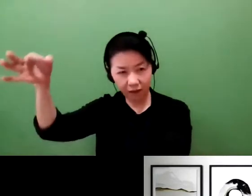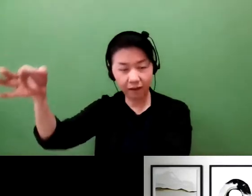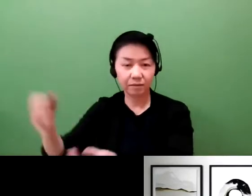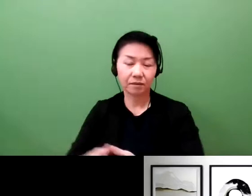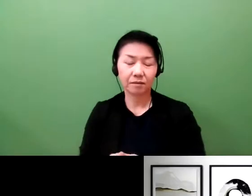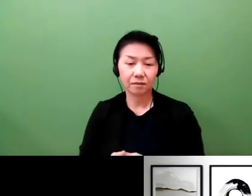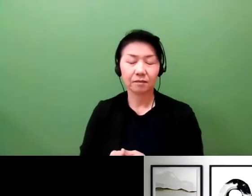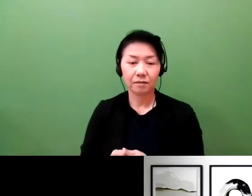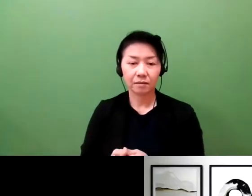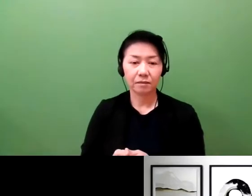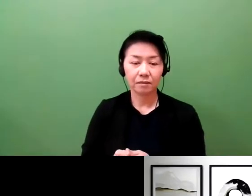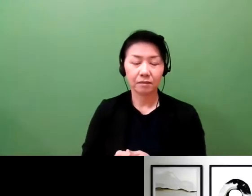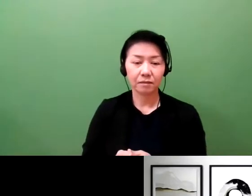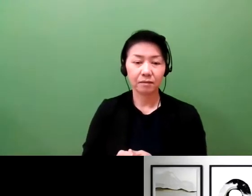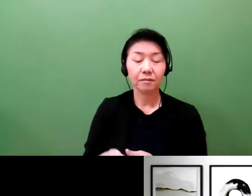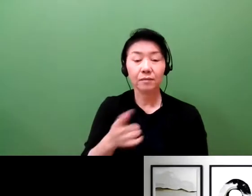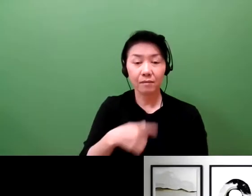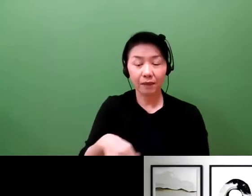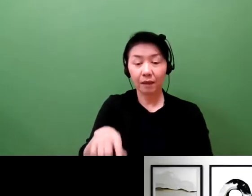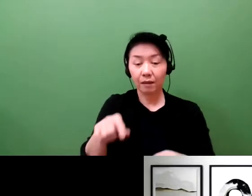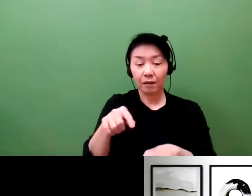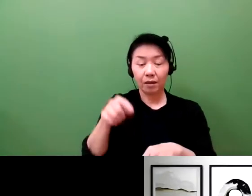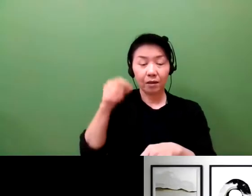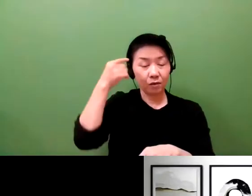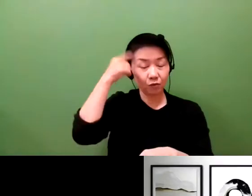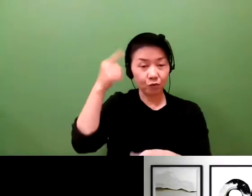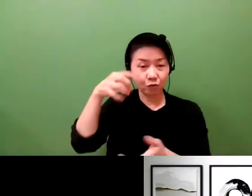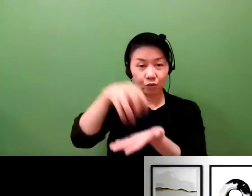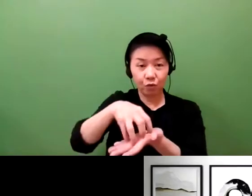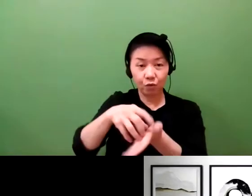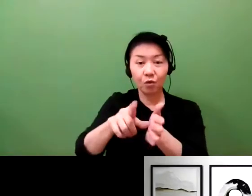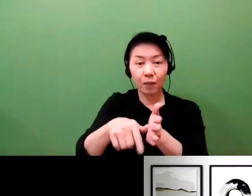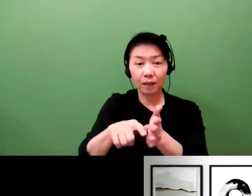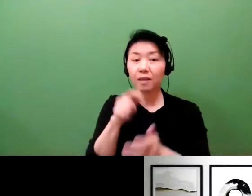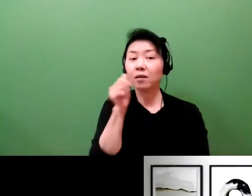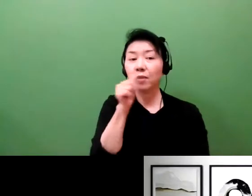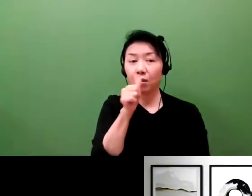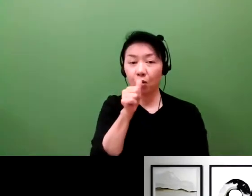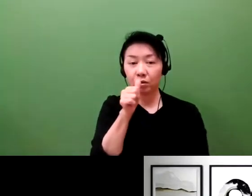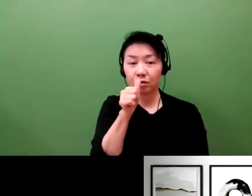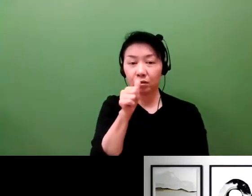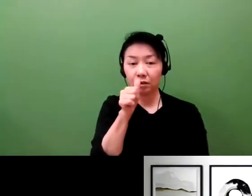And on top of that, if you hire a patent attorney,